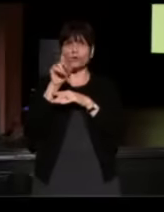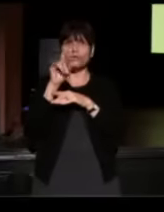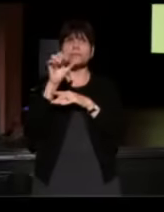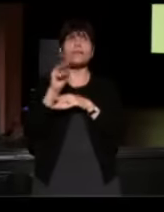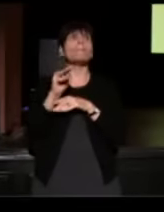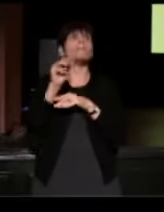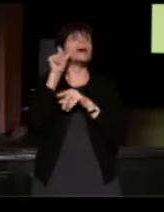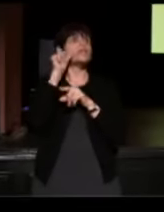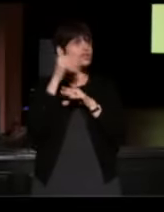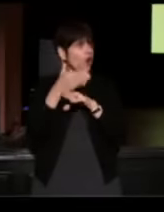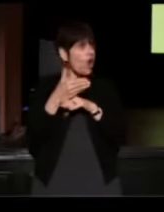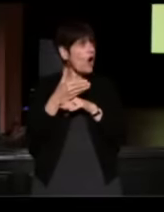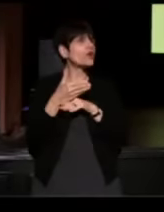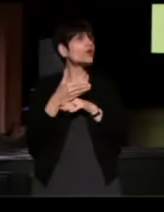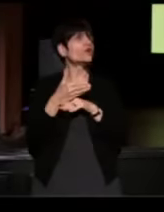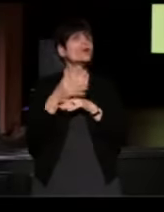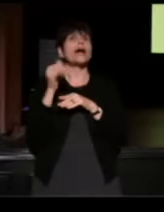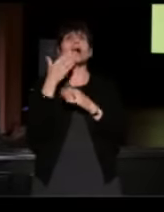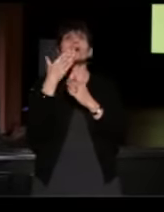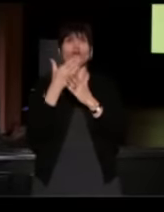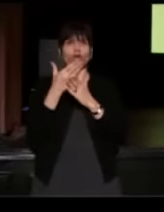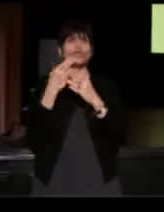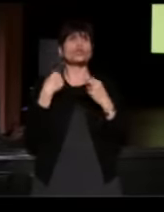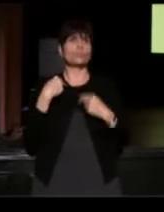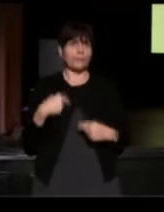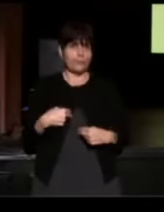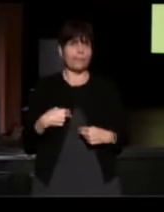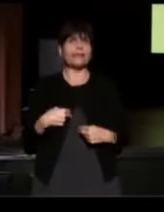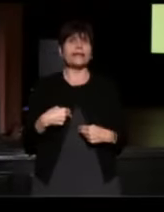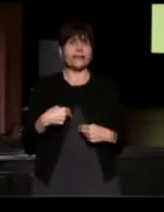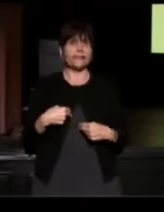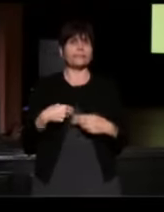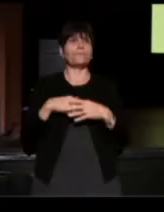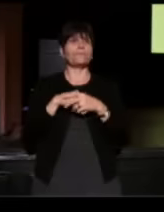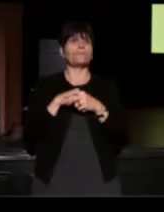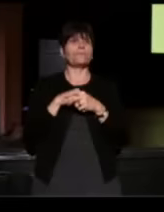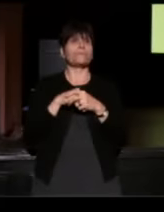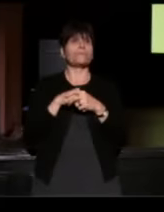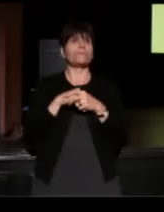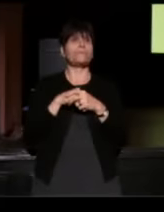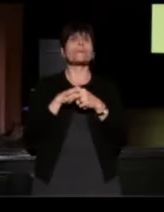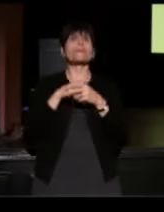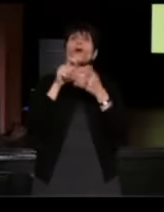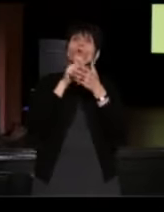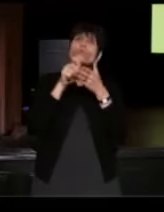and above all, as a good human being. You know, when we write our comments and report cards,